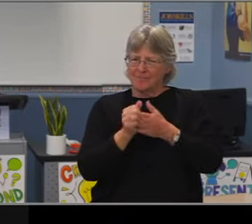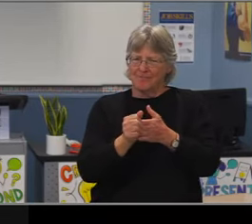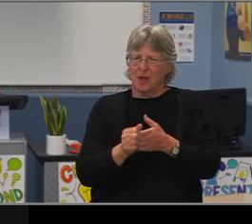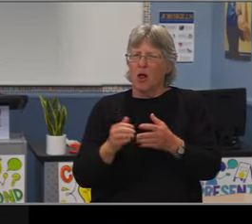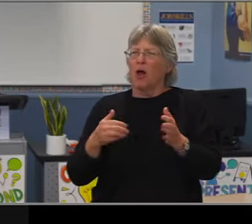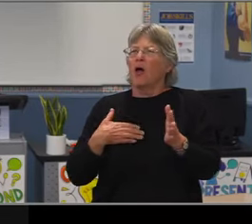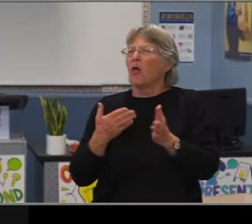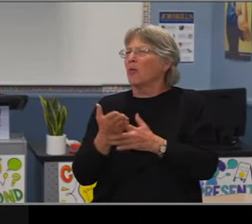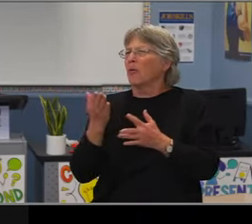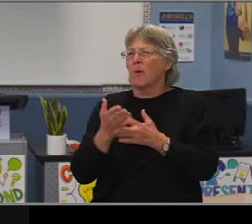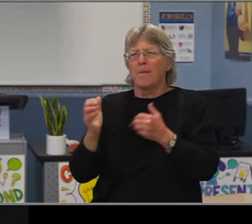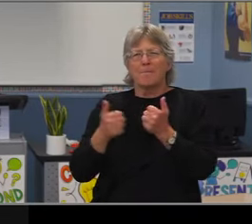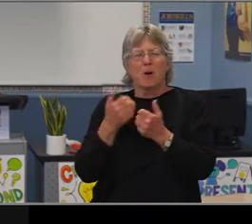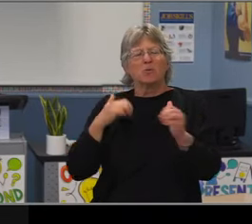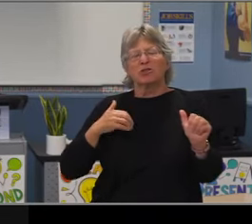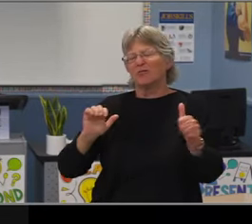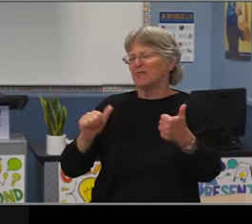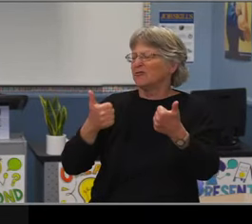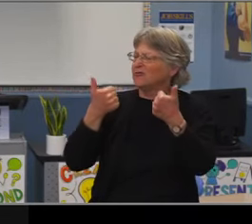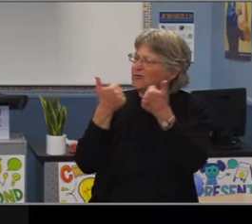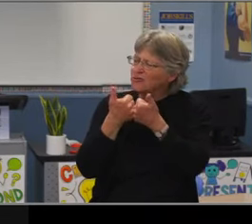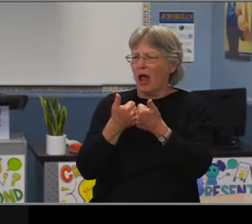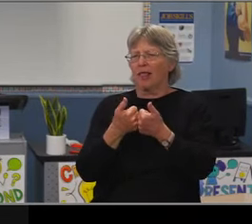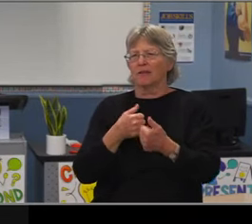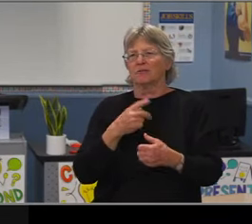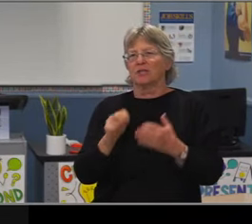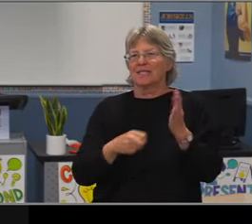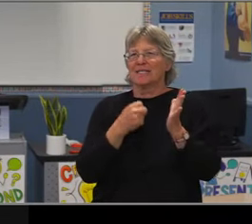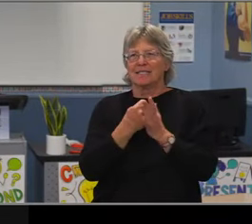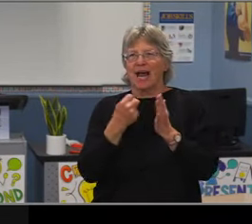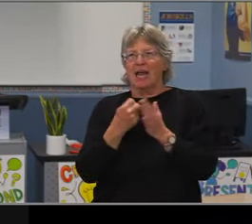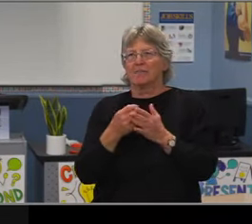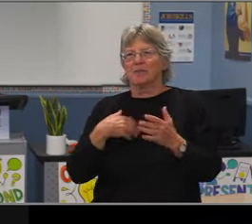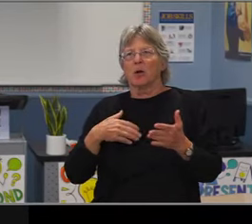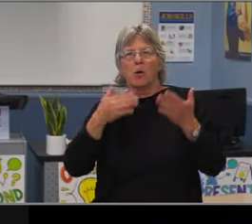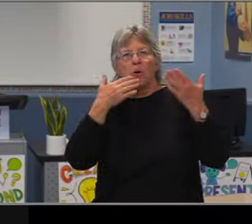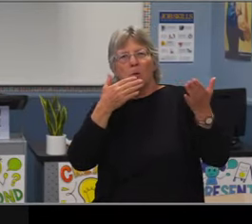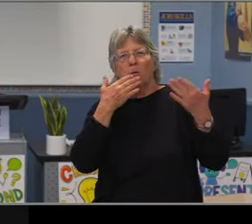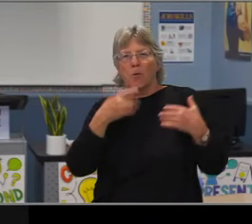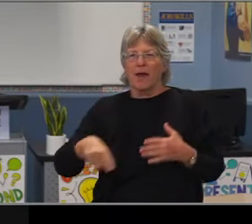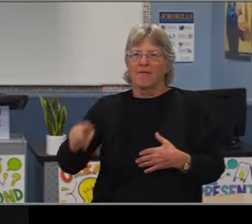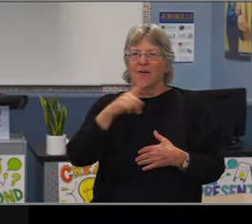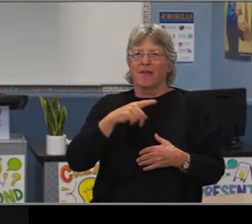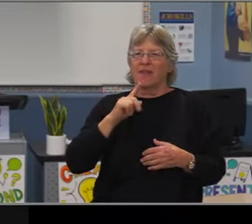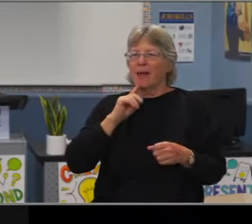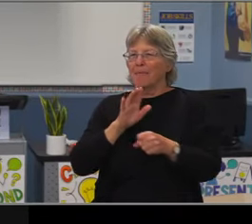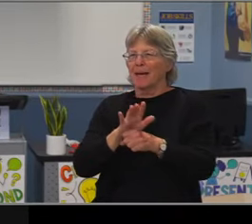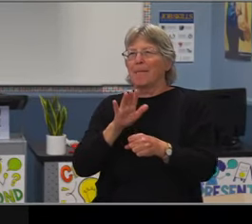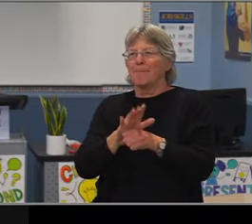And that's an important thing because middle school accelerated math leads to algebra in eighth grade, which is really a gateway for a higher,